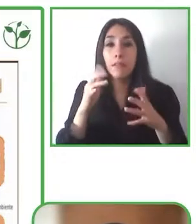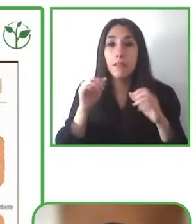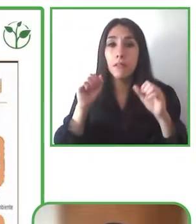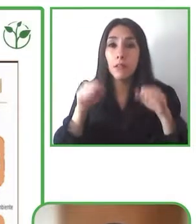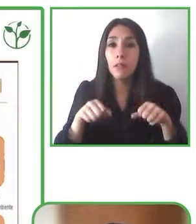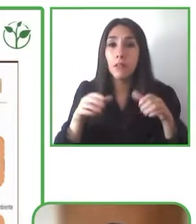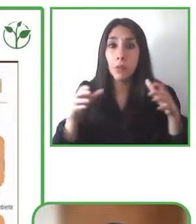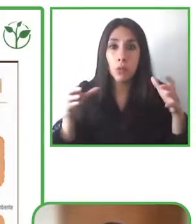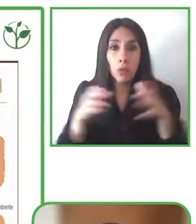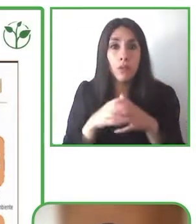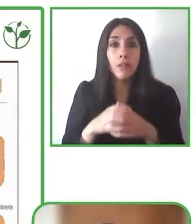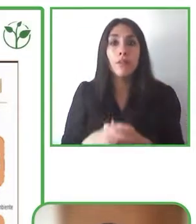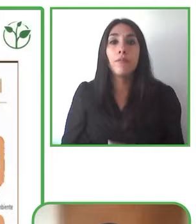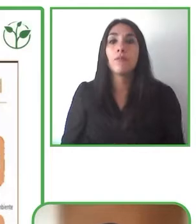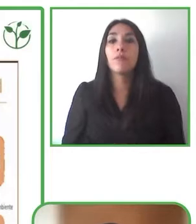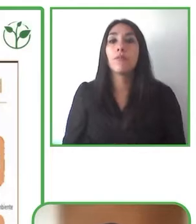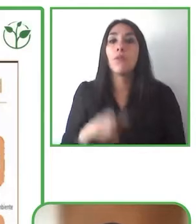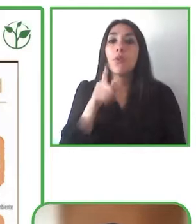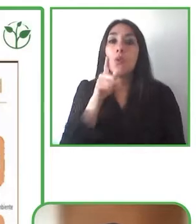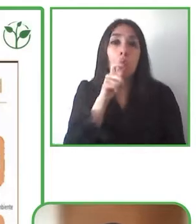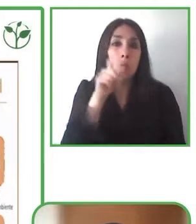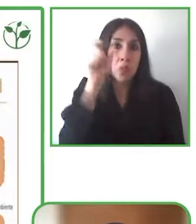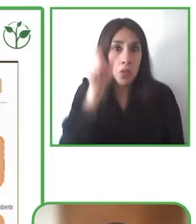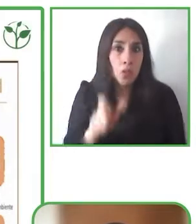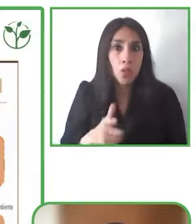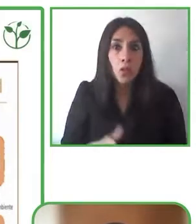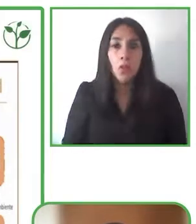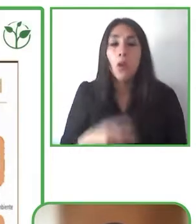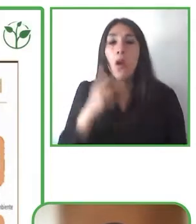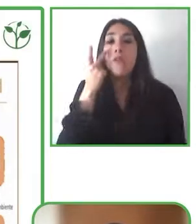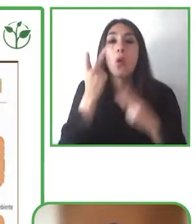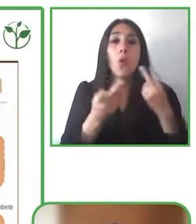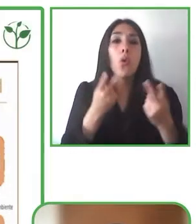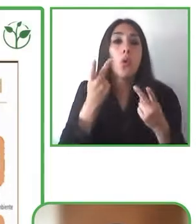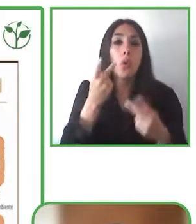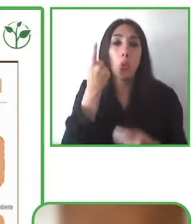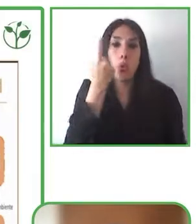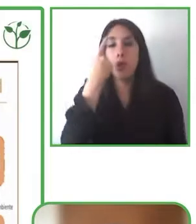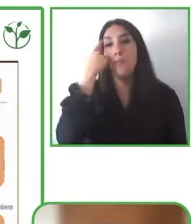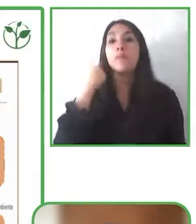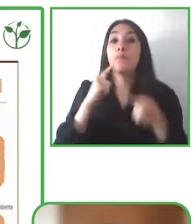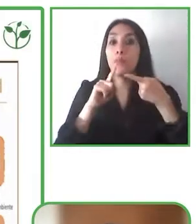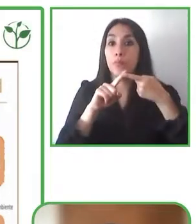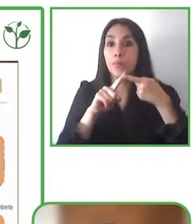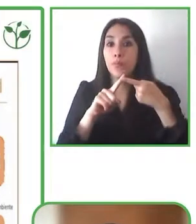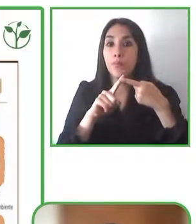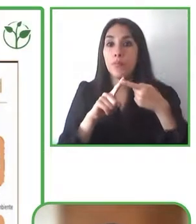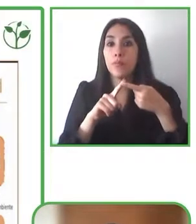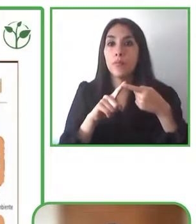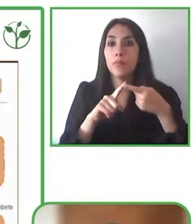we can see this from the point of our capacity as a society and the role of culture